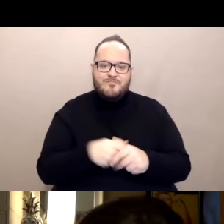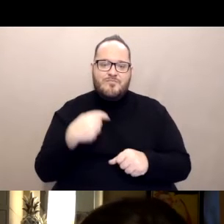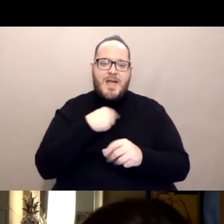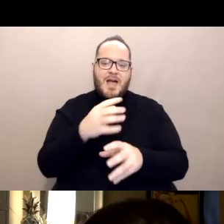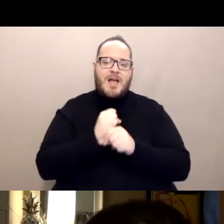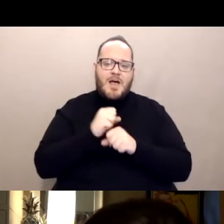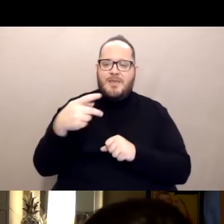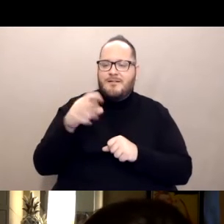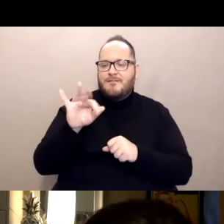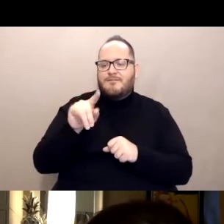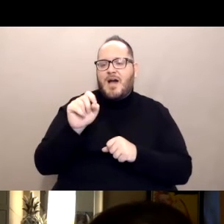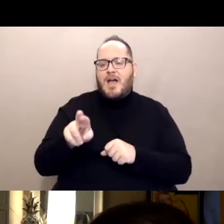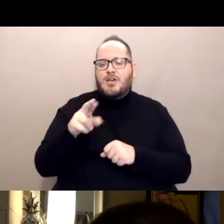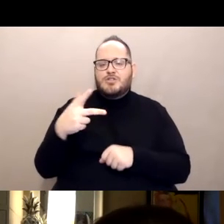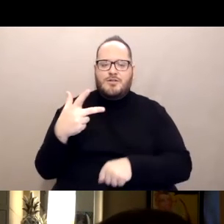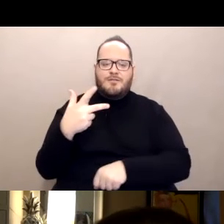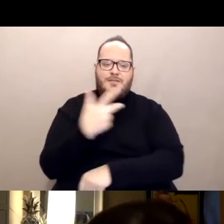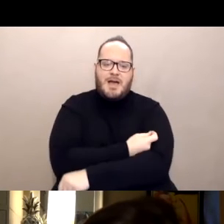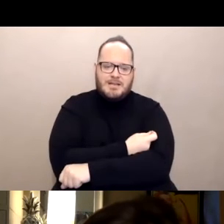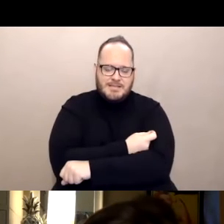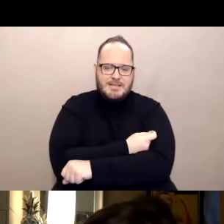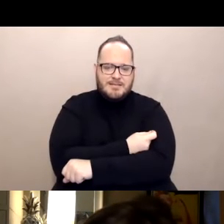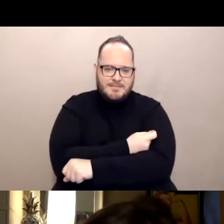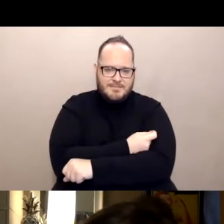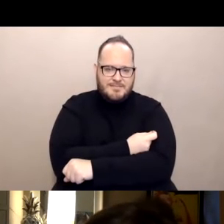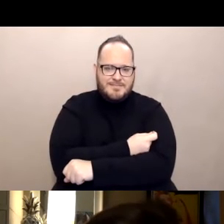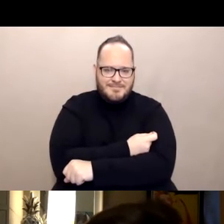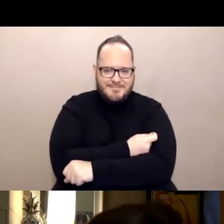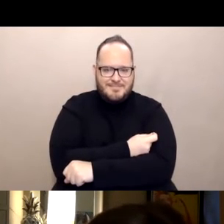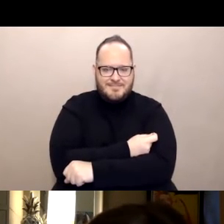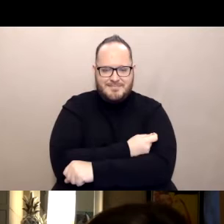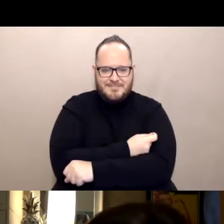at the Oakland Coliseum.